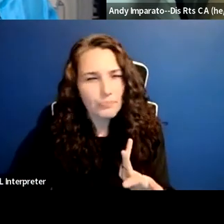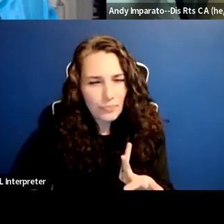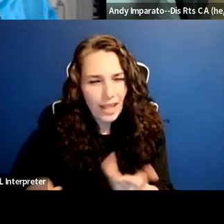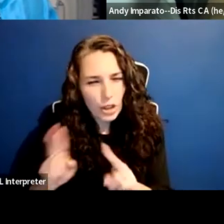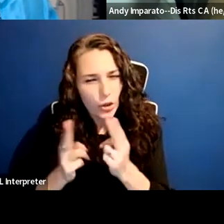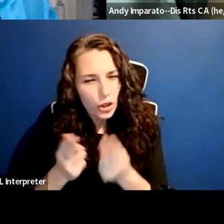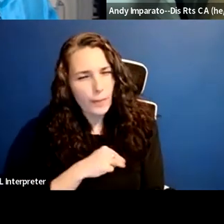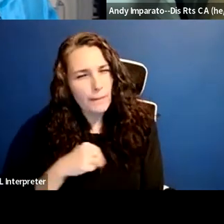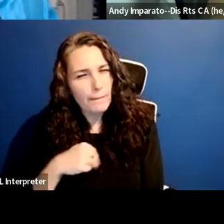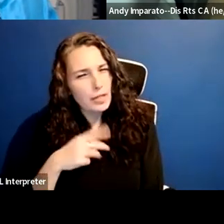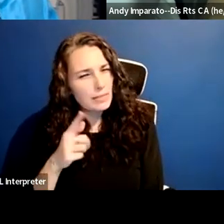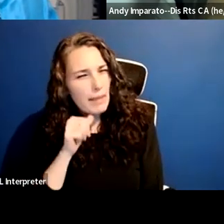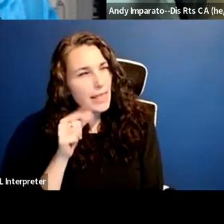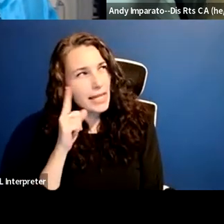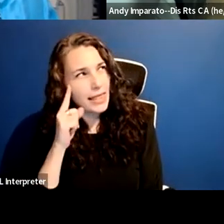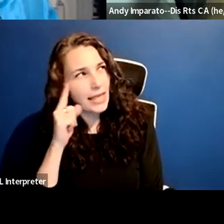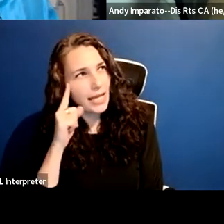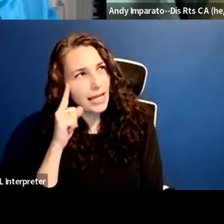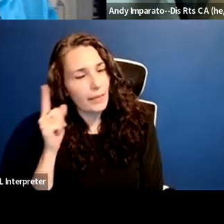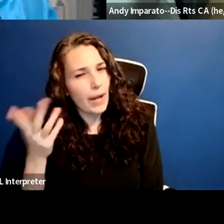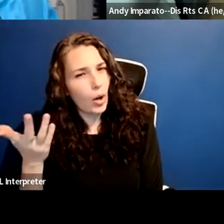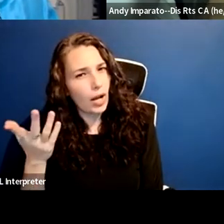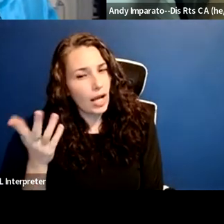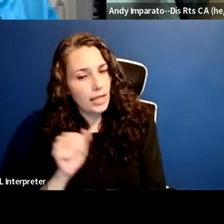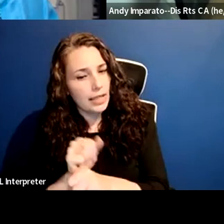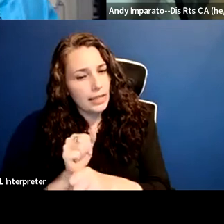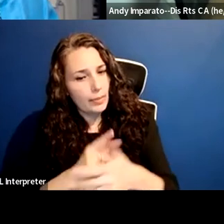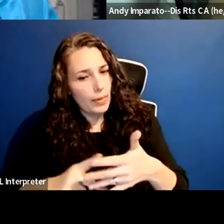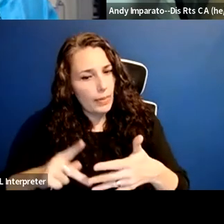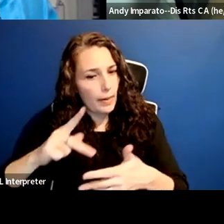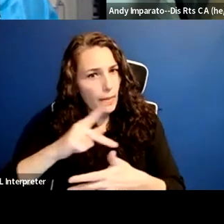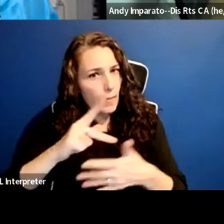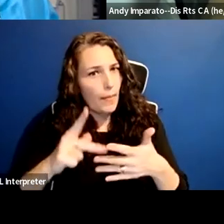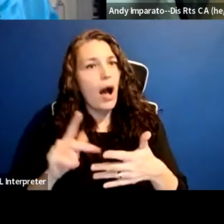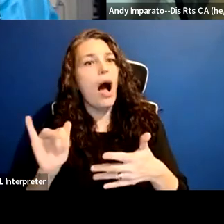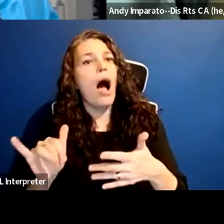but when they got engaged with this as a labor issue, the labor lens was maybe their entry point.